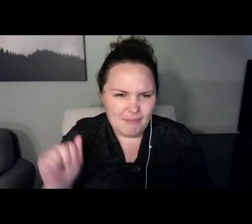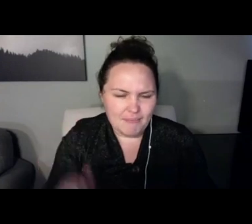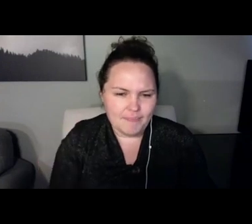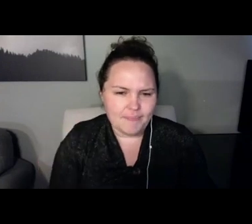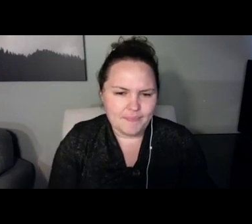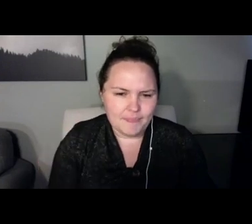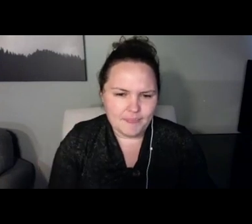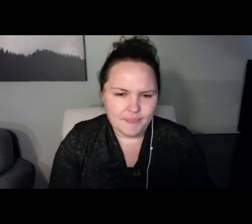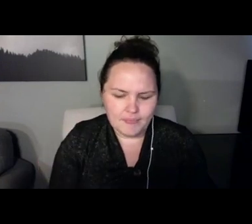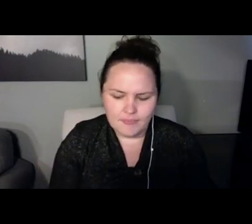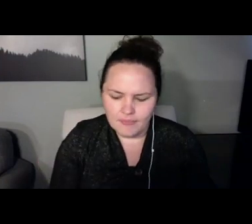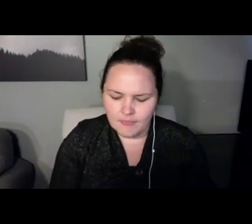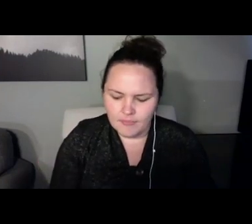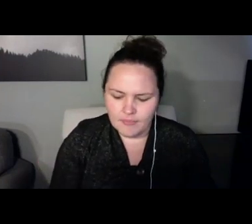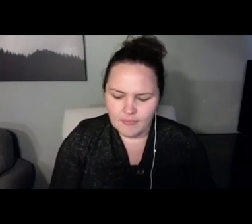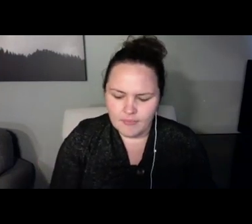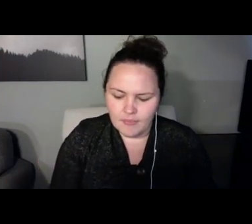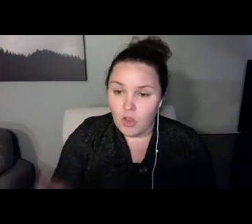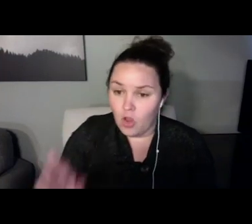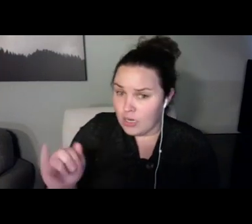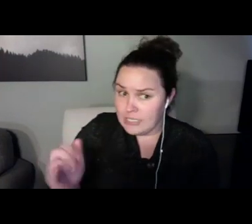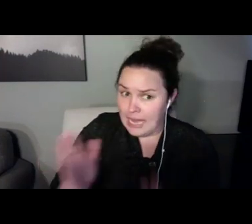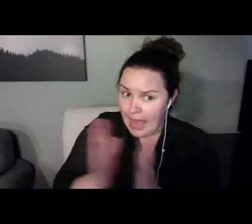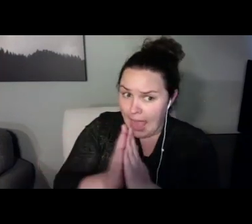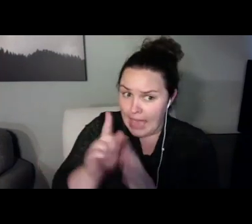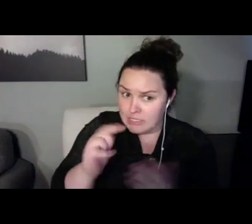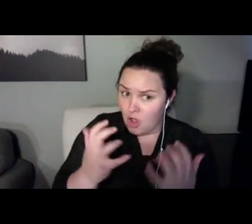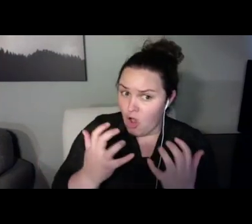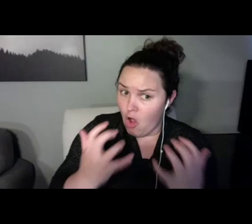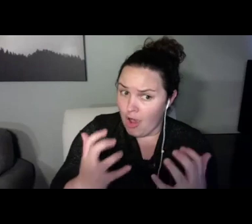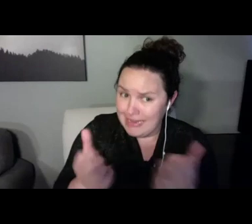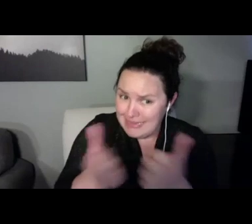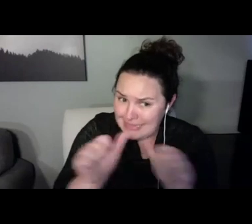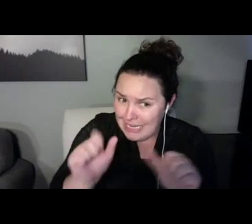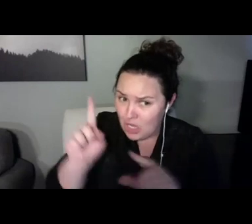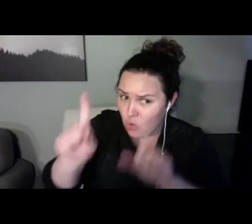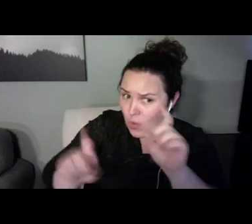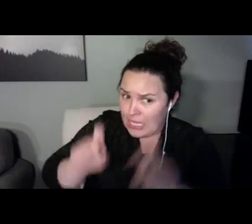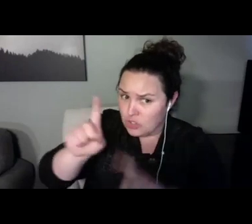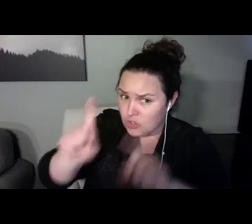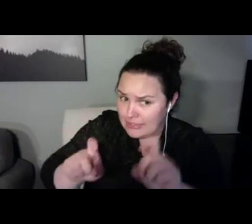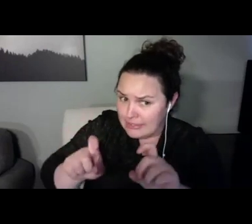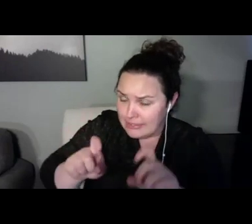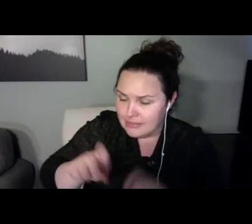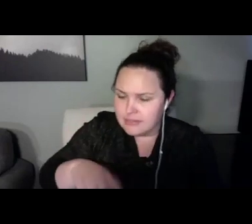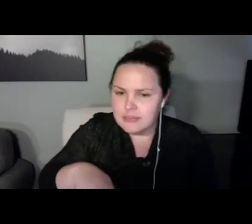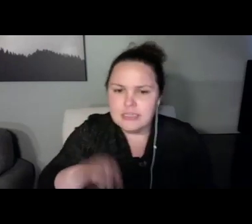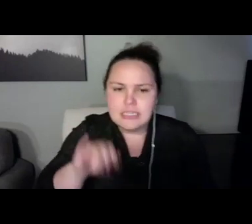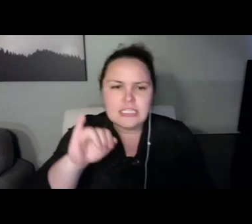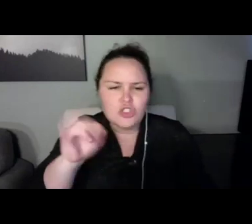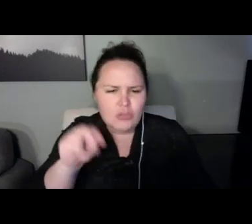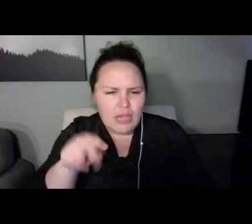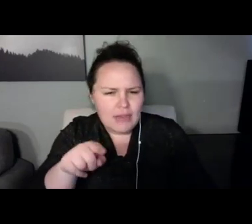So this has been a great experience. Everybody has great videos.